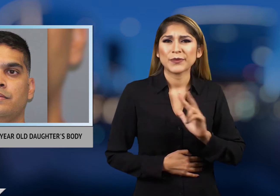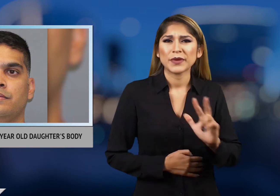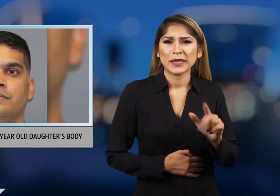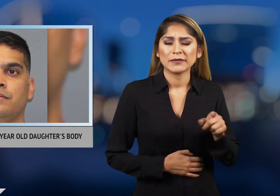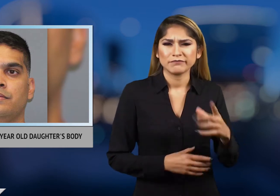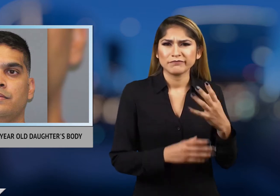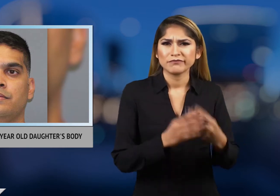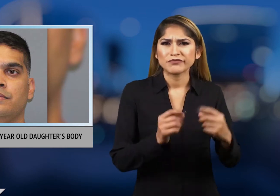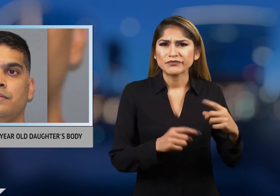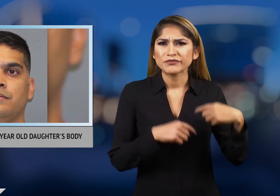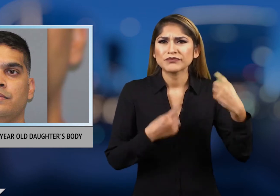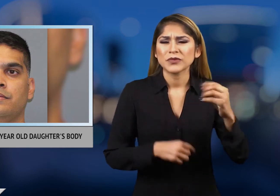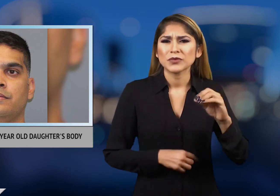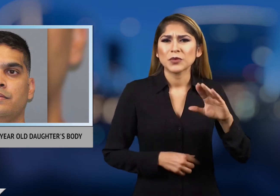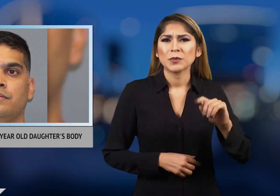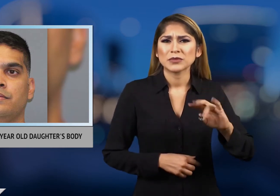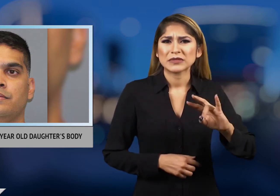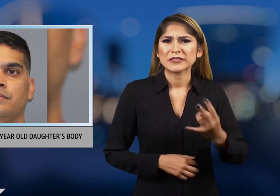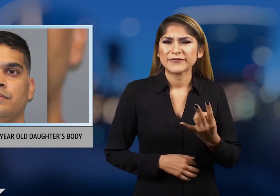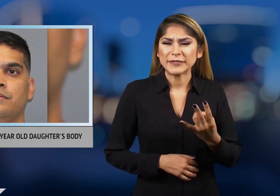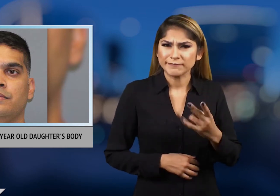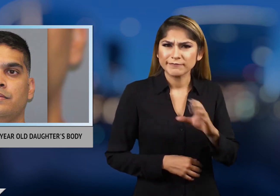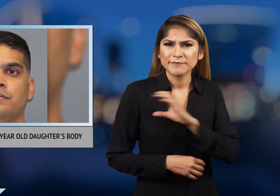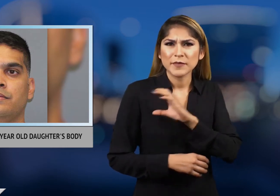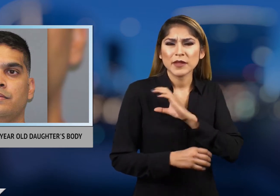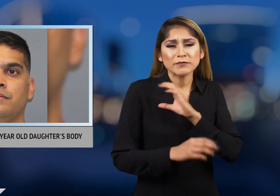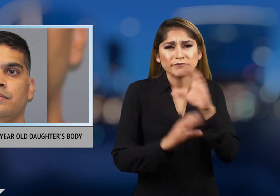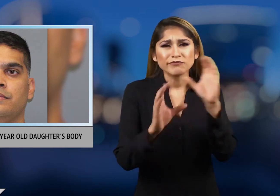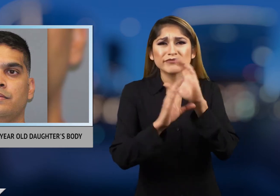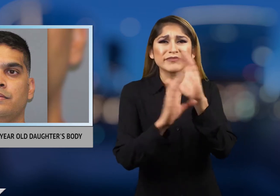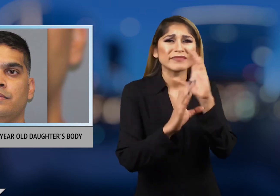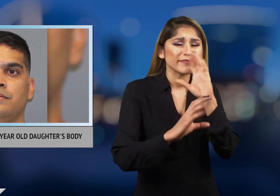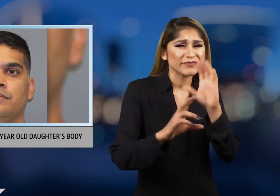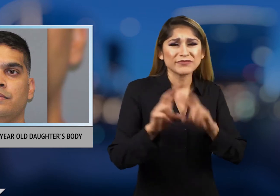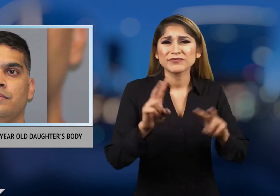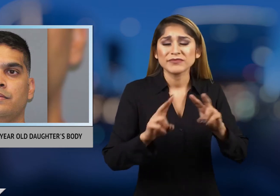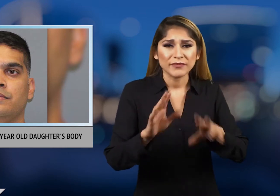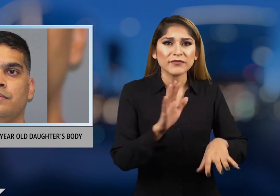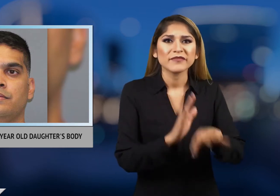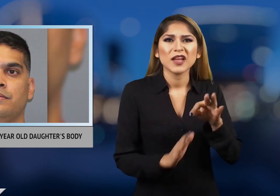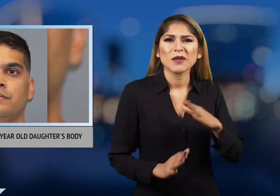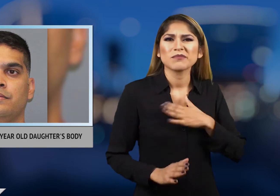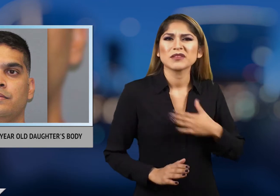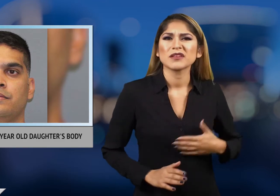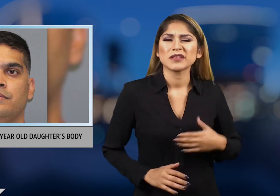missing since October 7th.